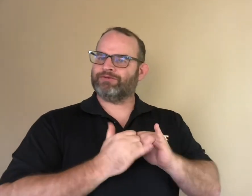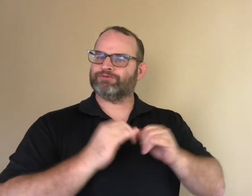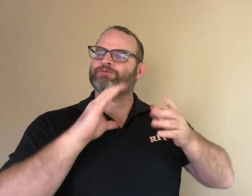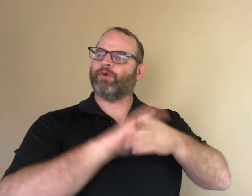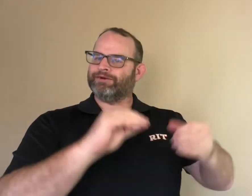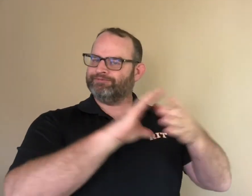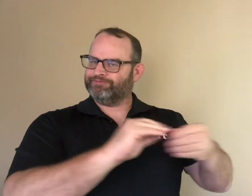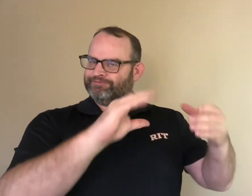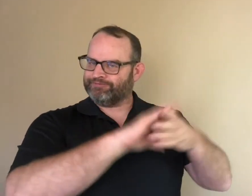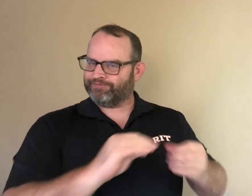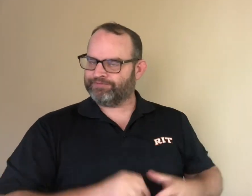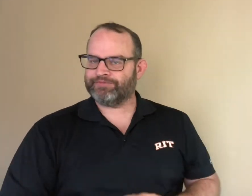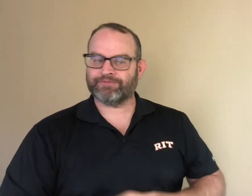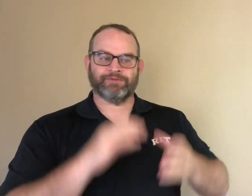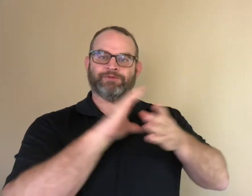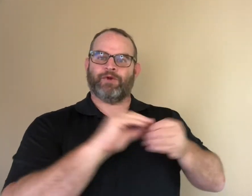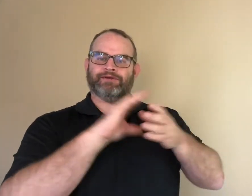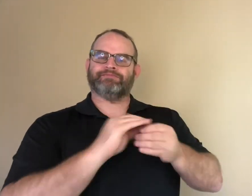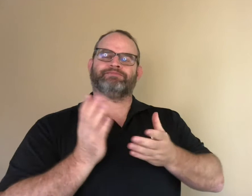One way to do that is, we can introduce STEM concepts in children stories.